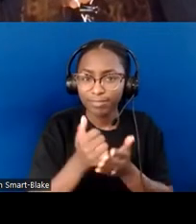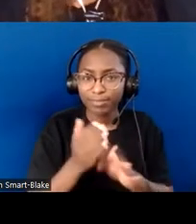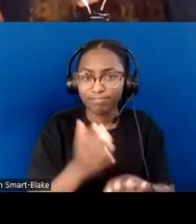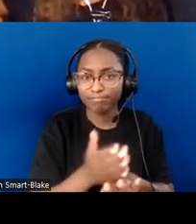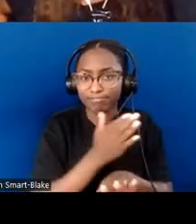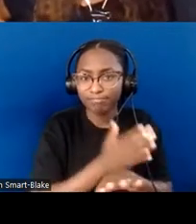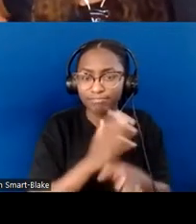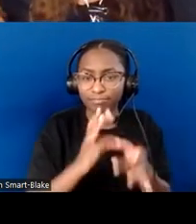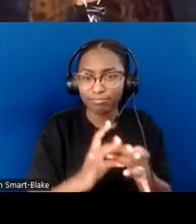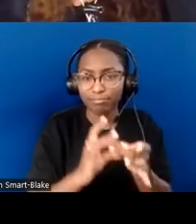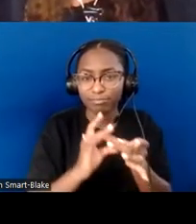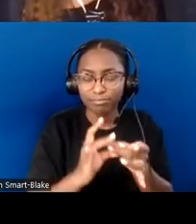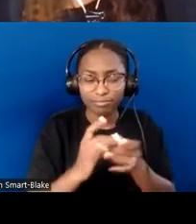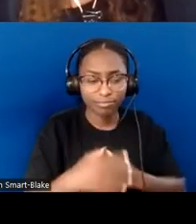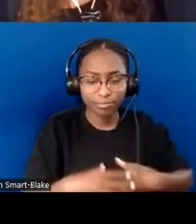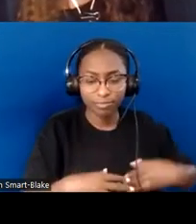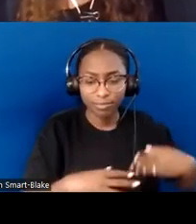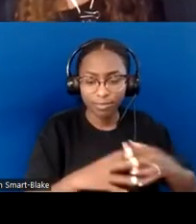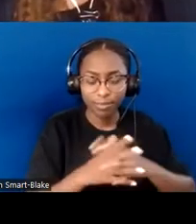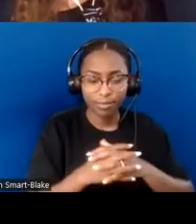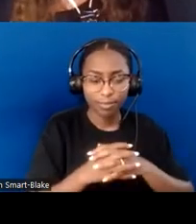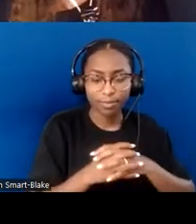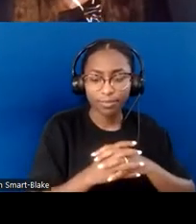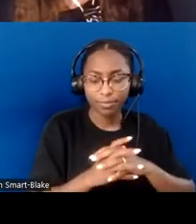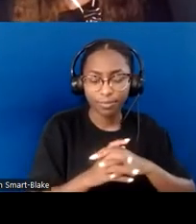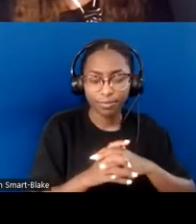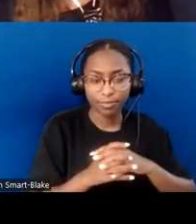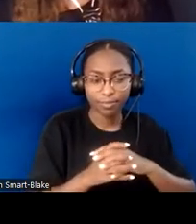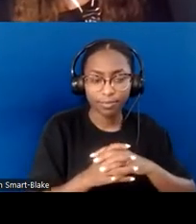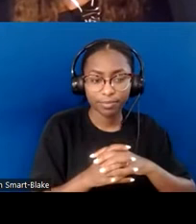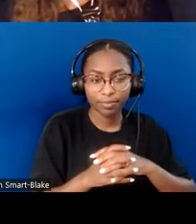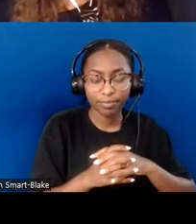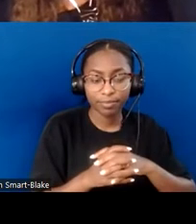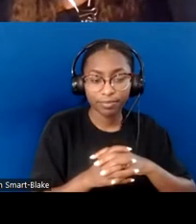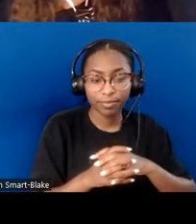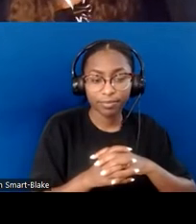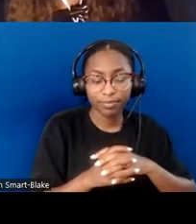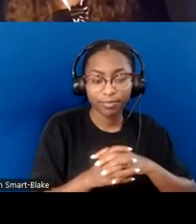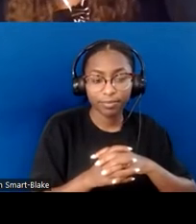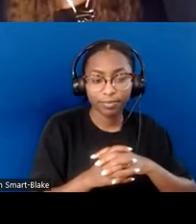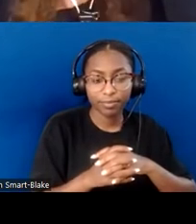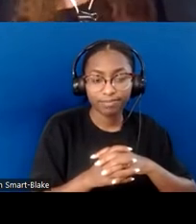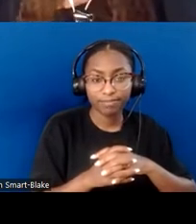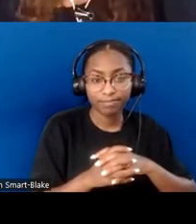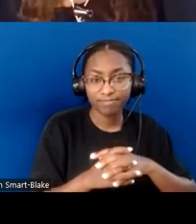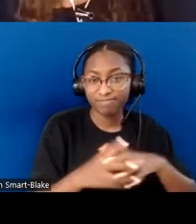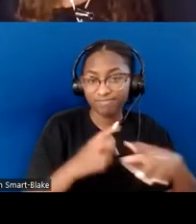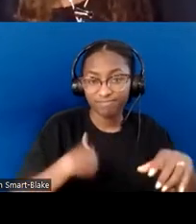I believe that as a Christian, nothing that we do is done in isolation,